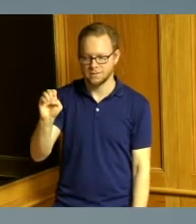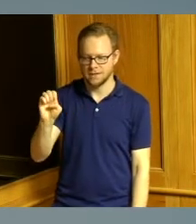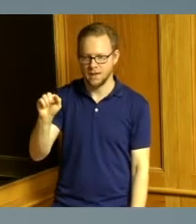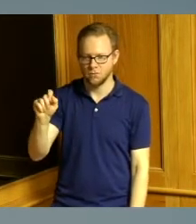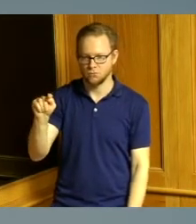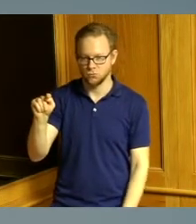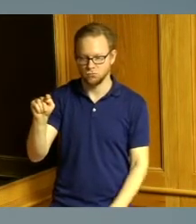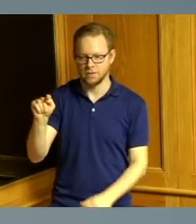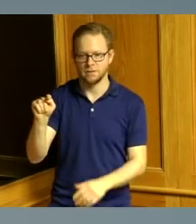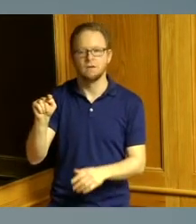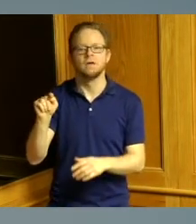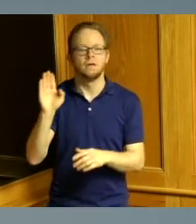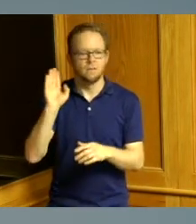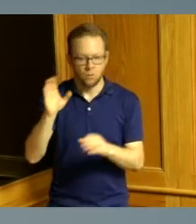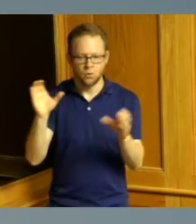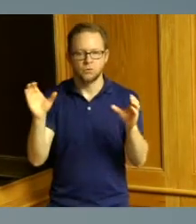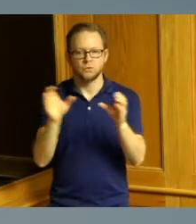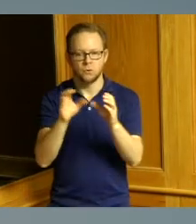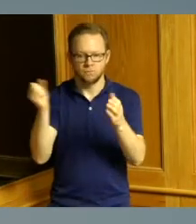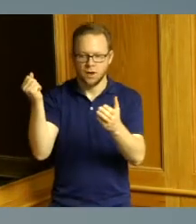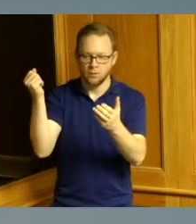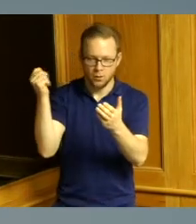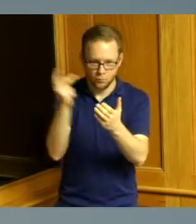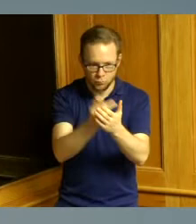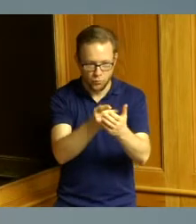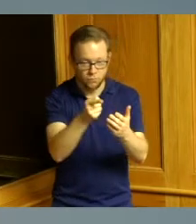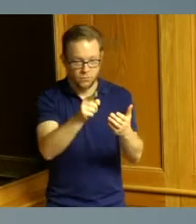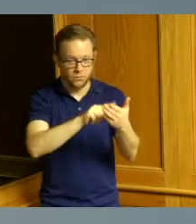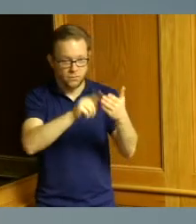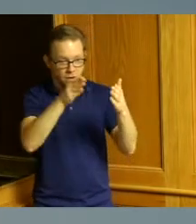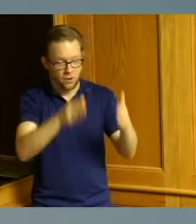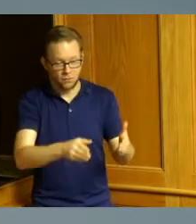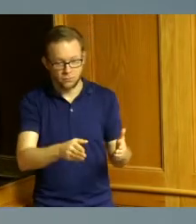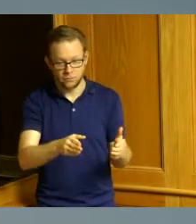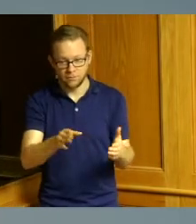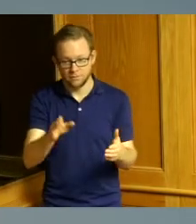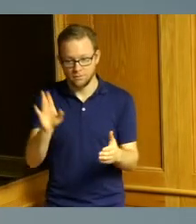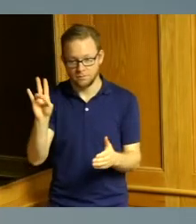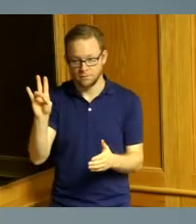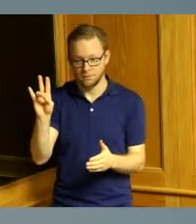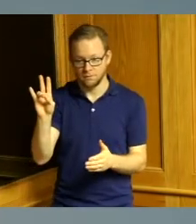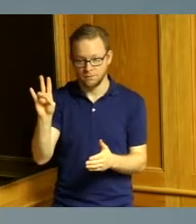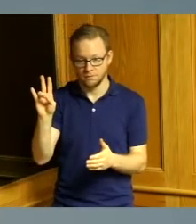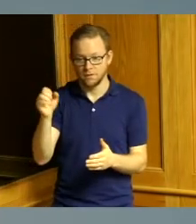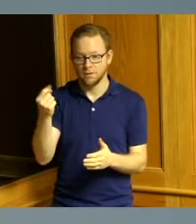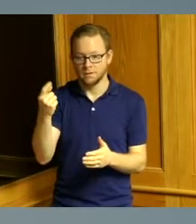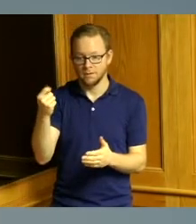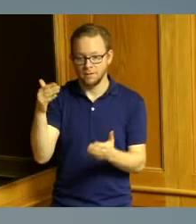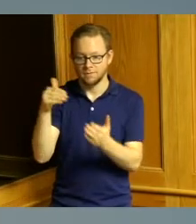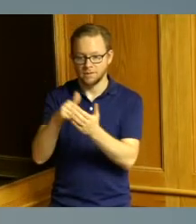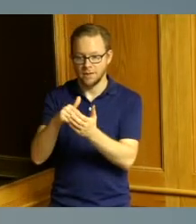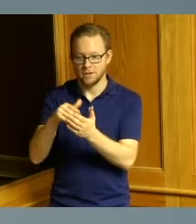certify to the auditor 11 693.53 this property is going to Sheriff's sale will make it more likely